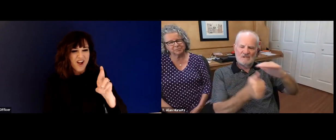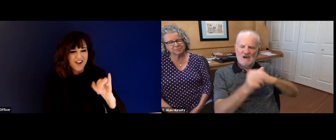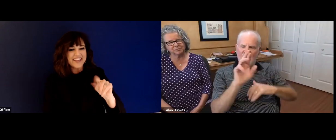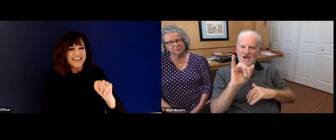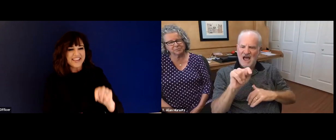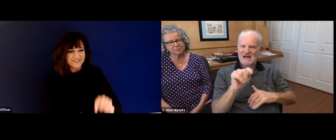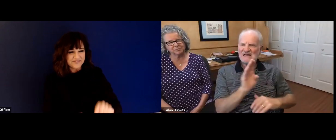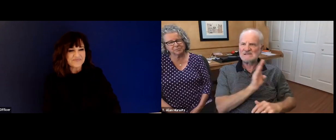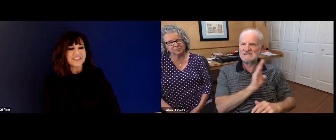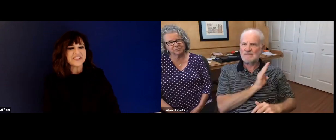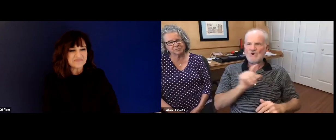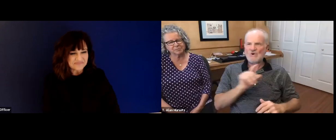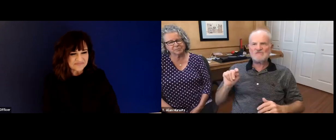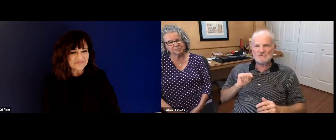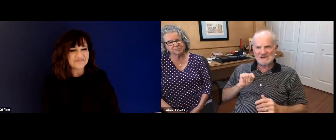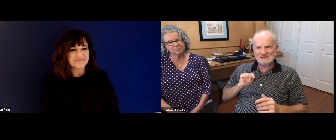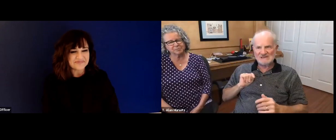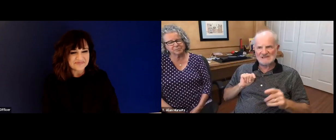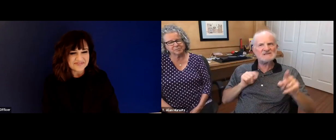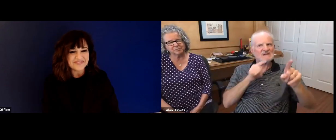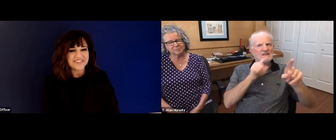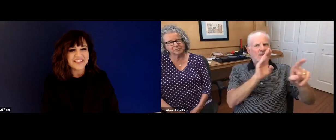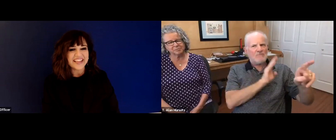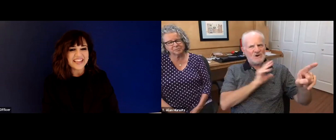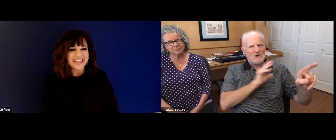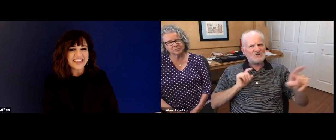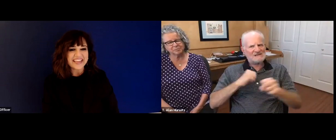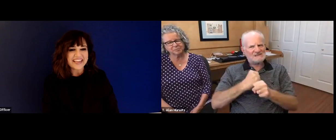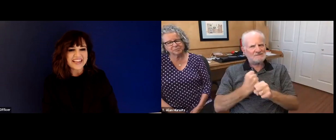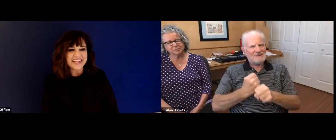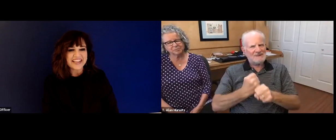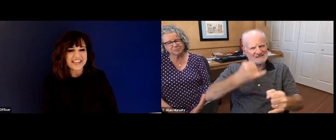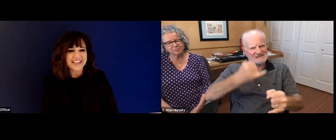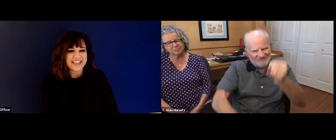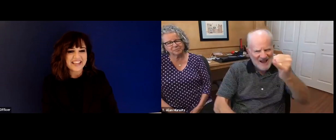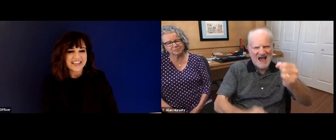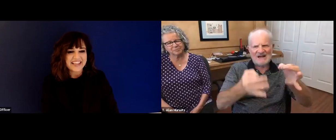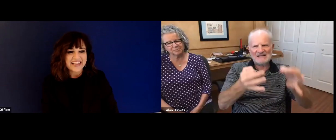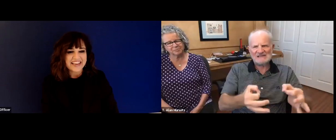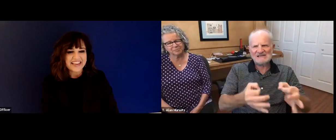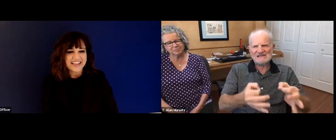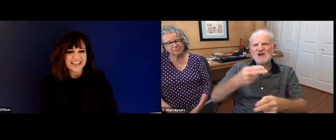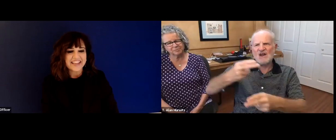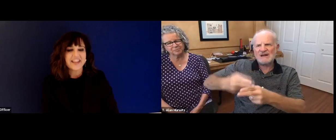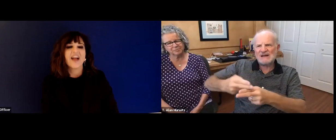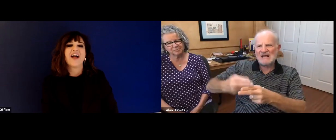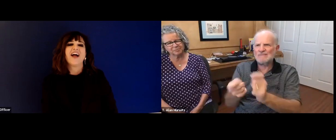No, NTD is one of 10 colleges under our IITs. Right, so to